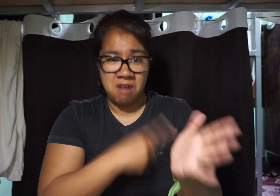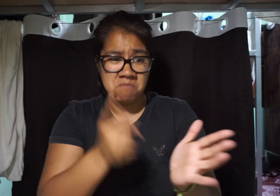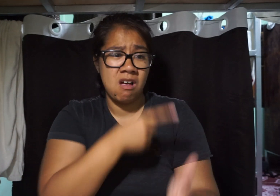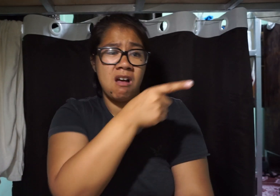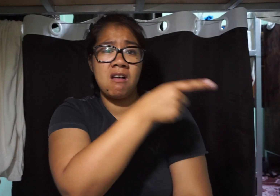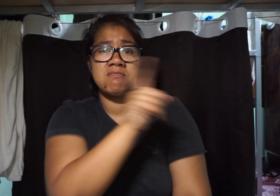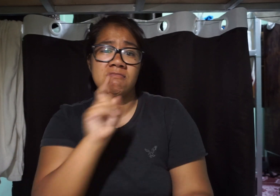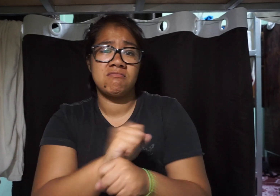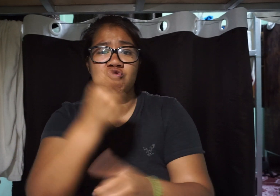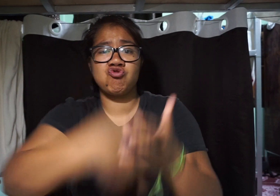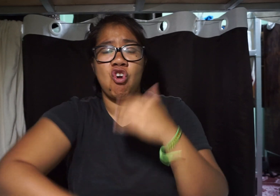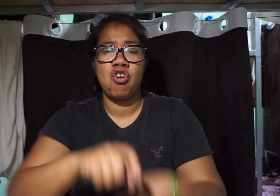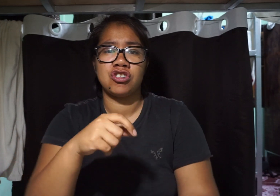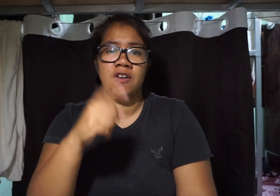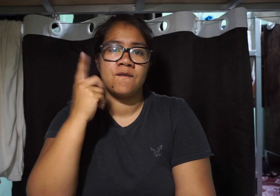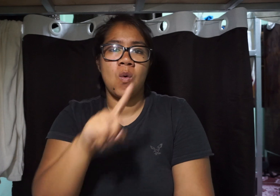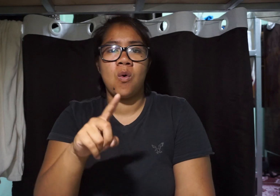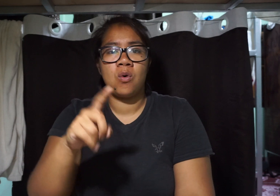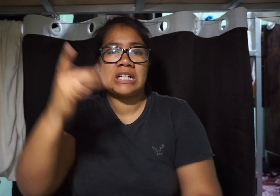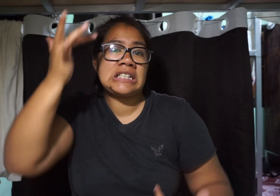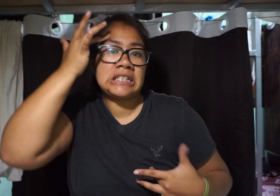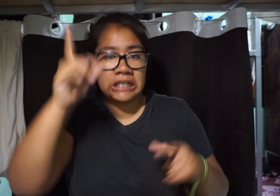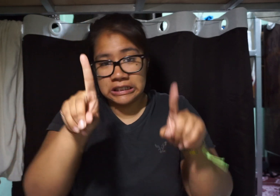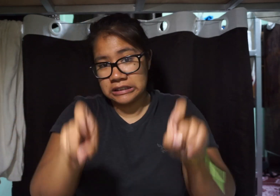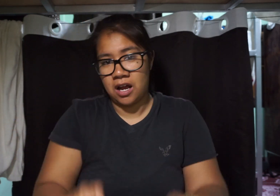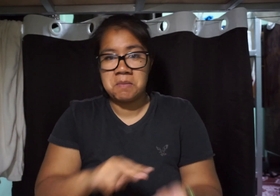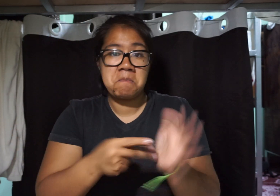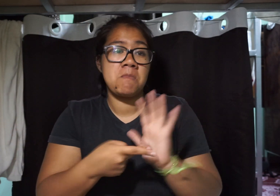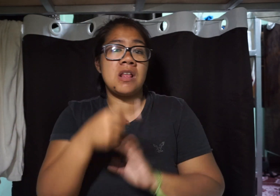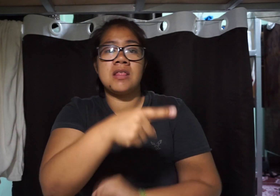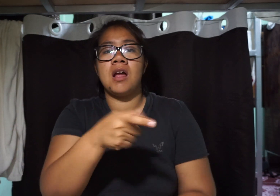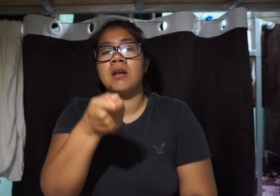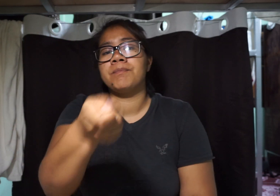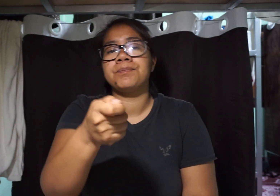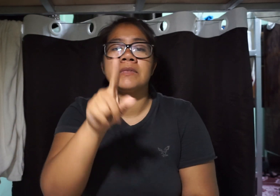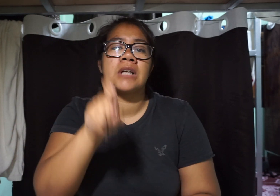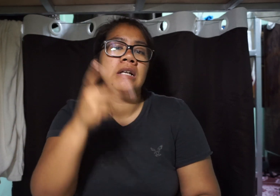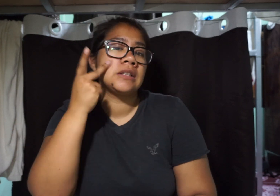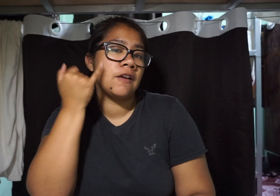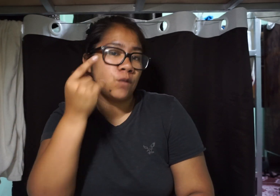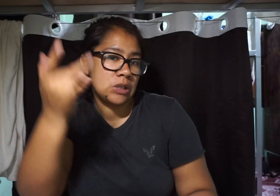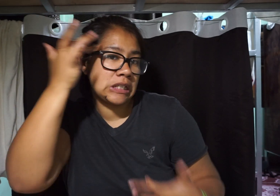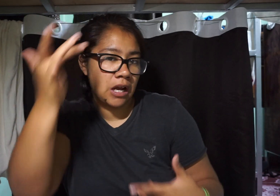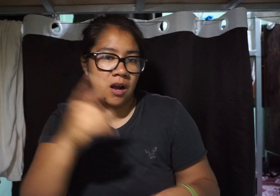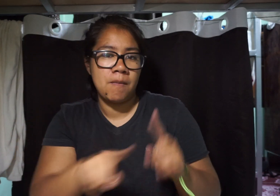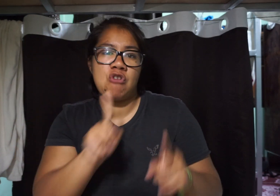Sometime they would charge you to take their health test Meaning they would test you to see if you're sick with a thermometer